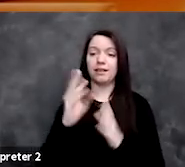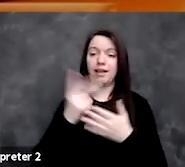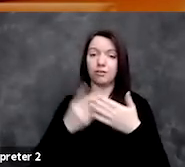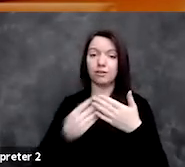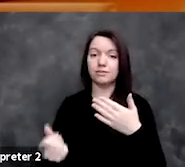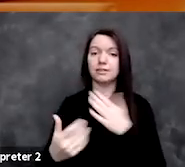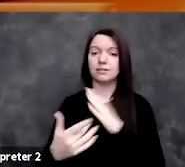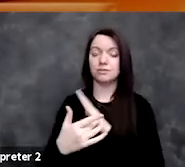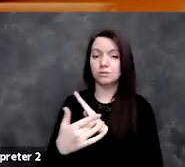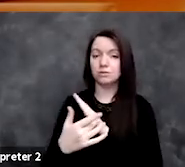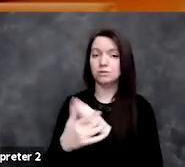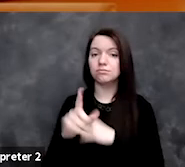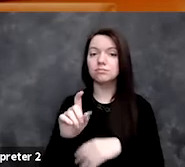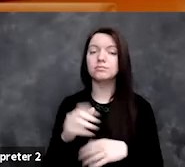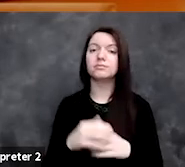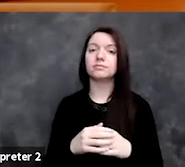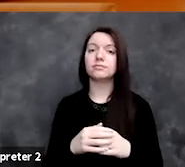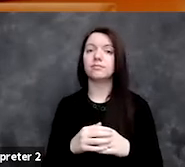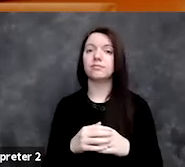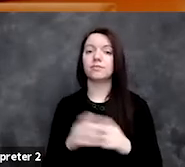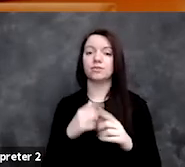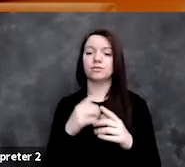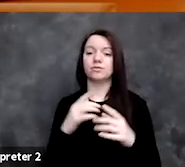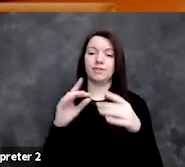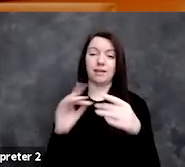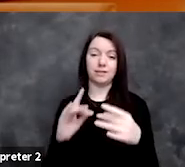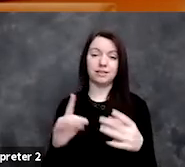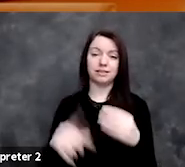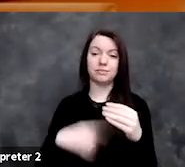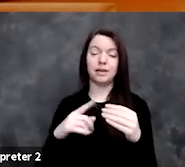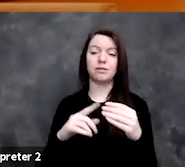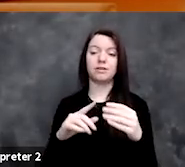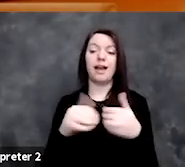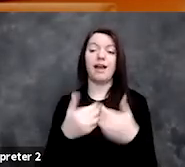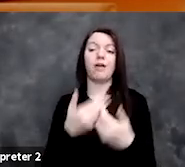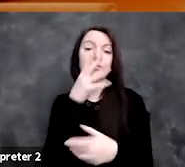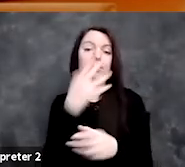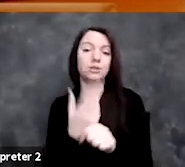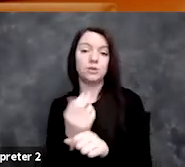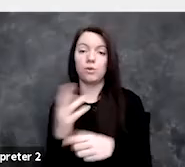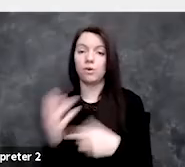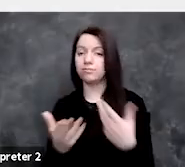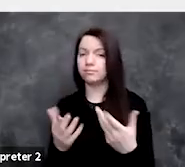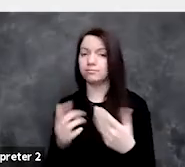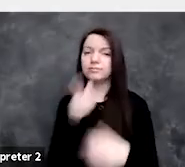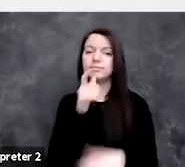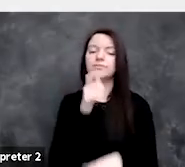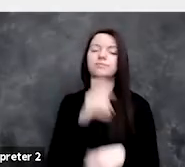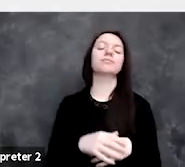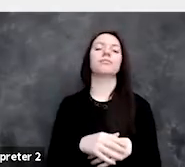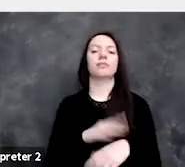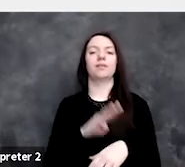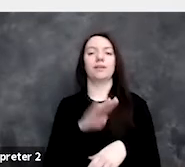to make comment on how they're used? So in my experience,